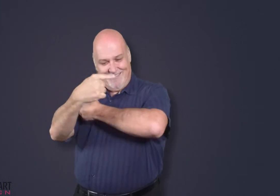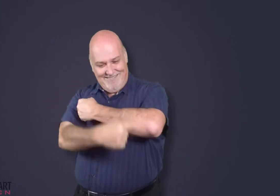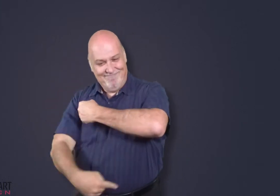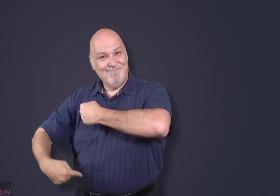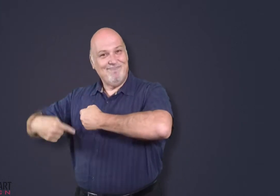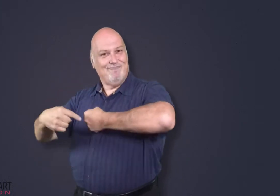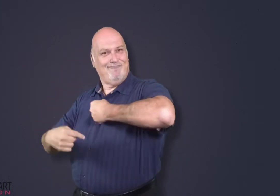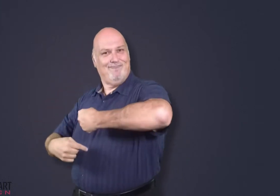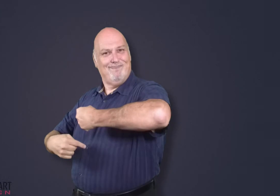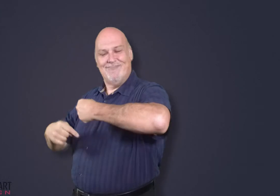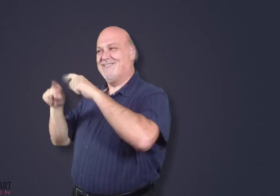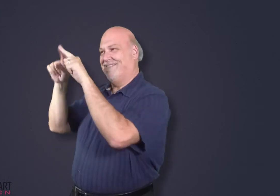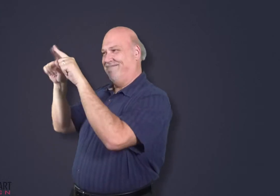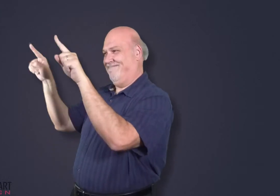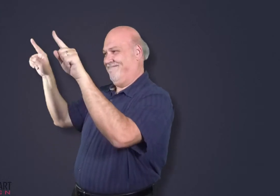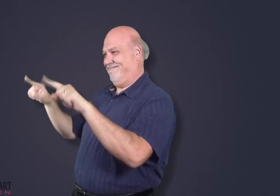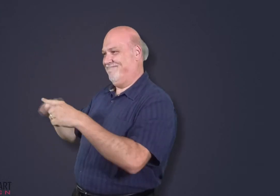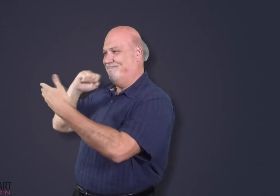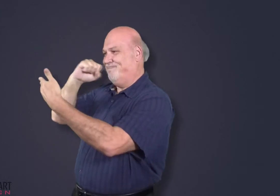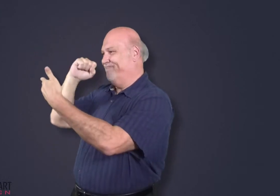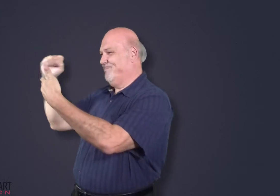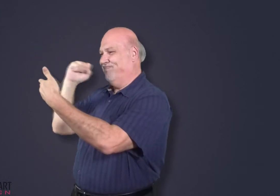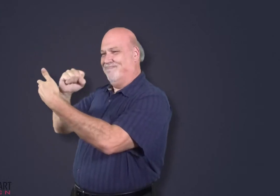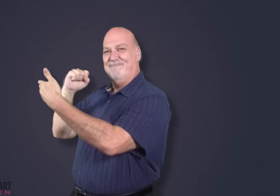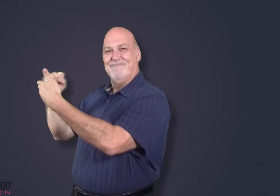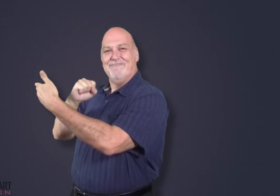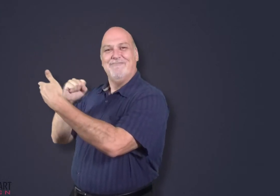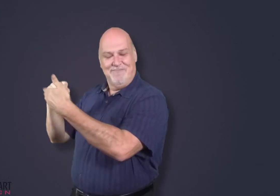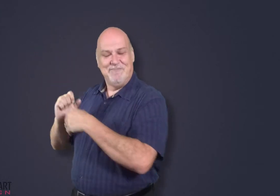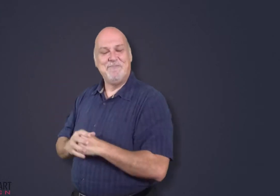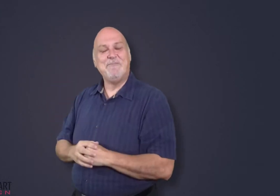A coat of arms looks like a shield with many symbols on it.